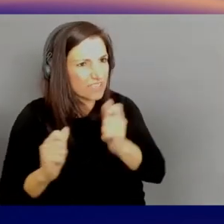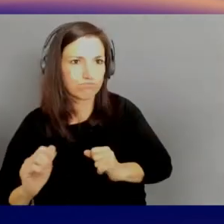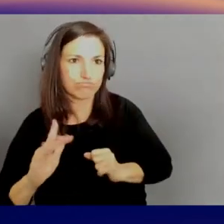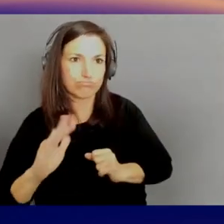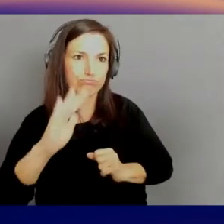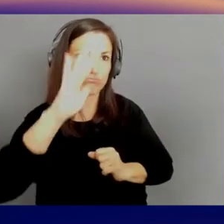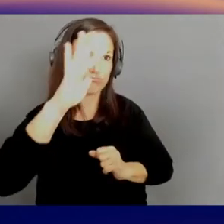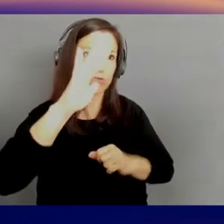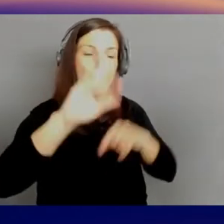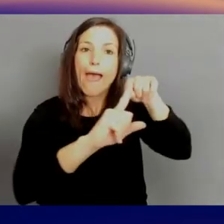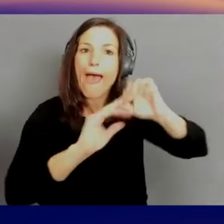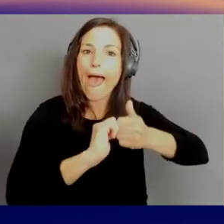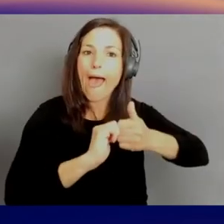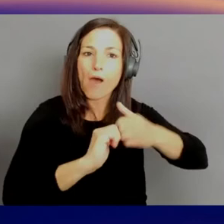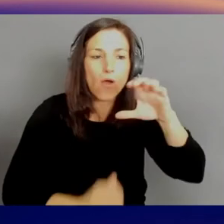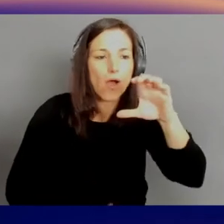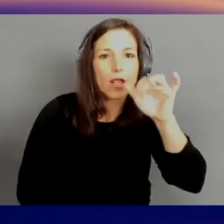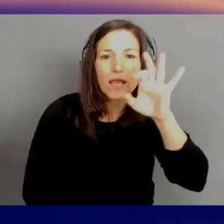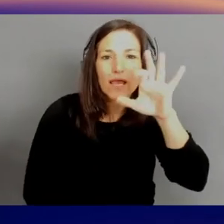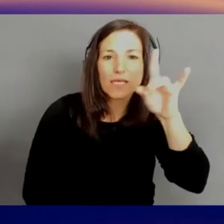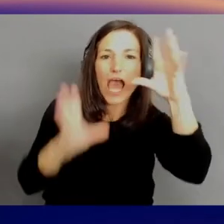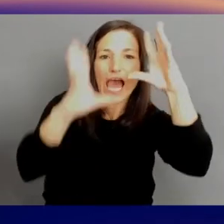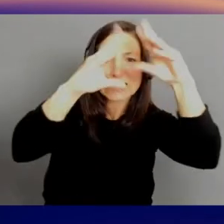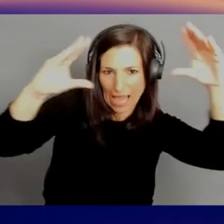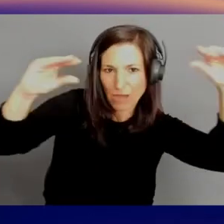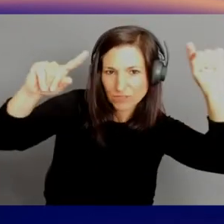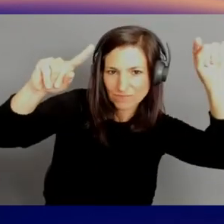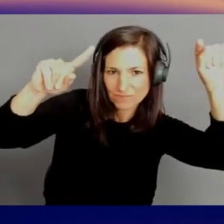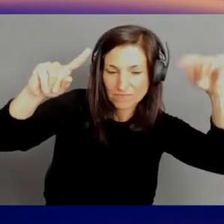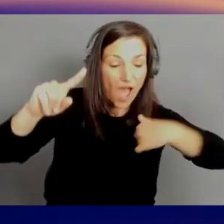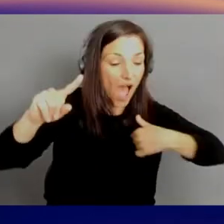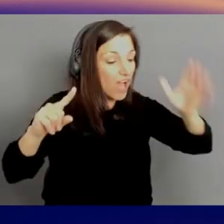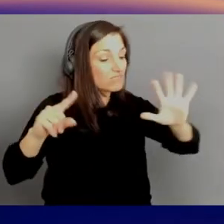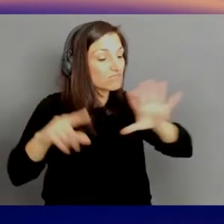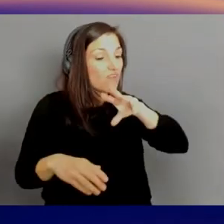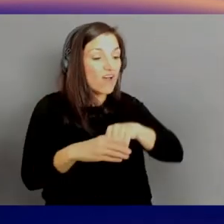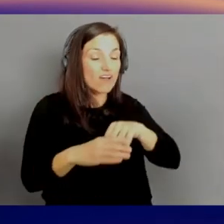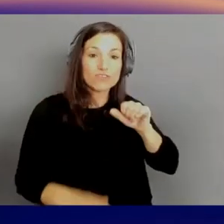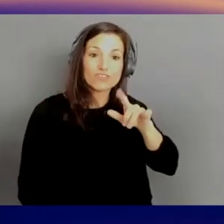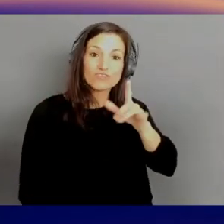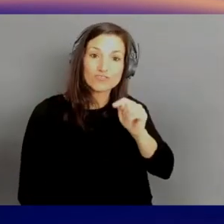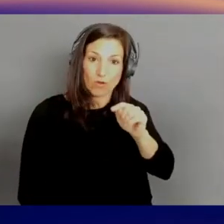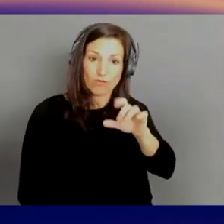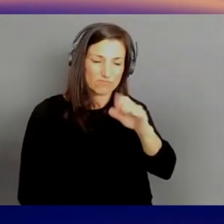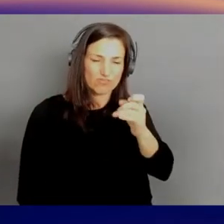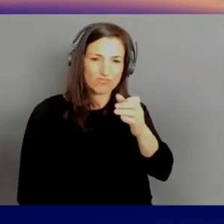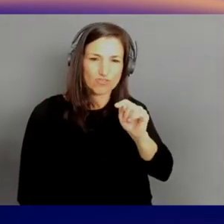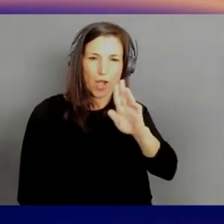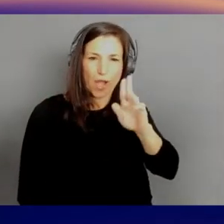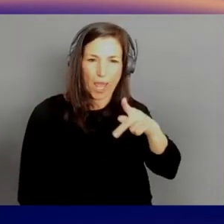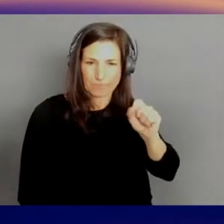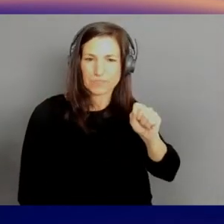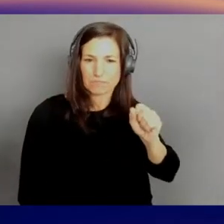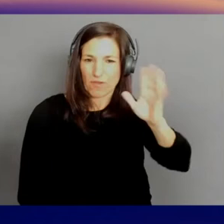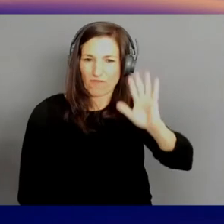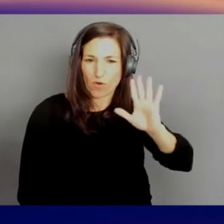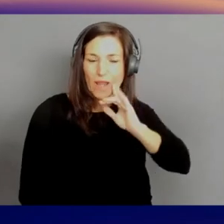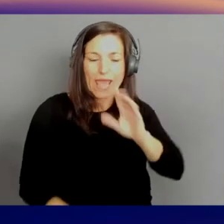Because I did startups before, and I would spend 60% of the money I got from venture capital